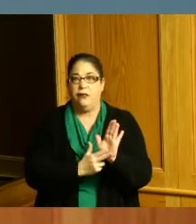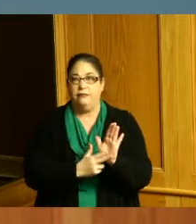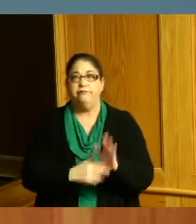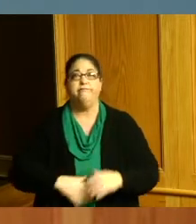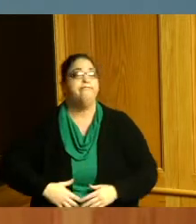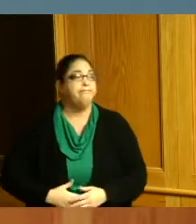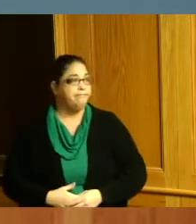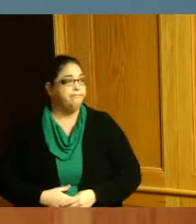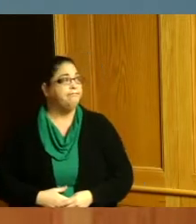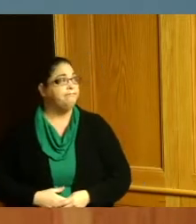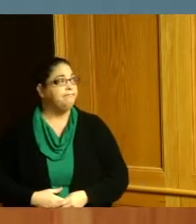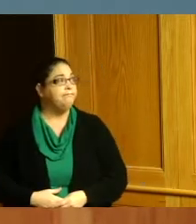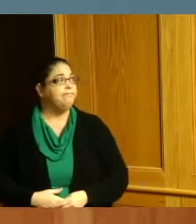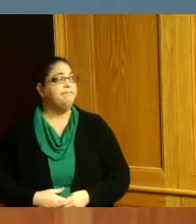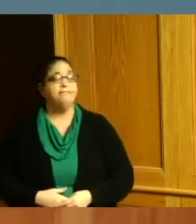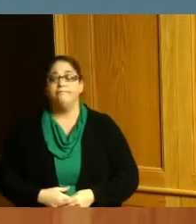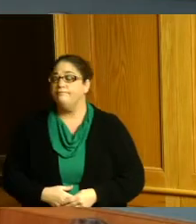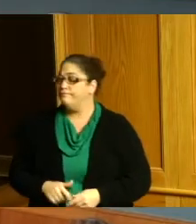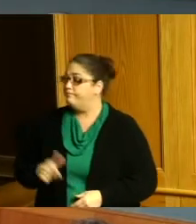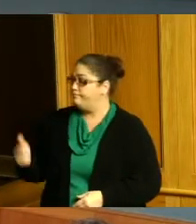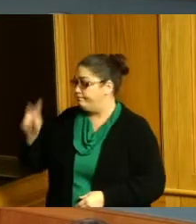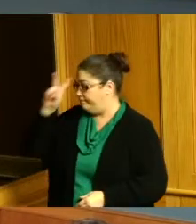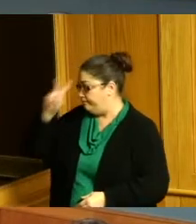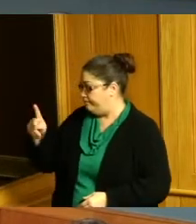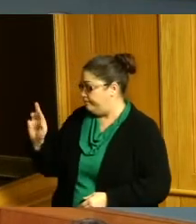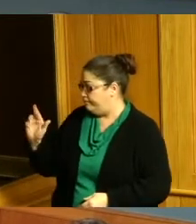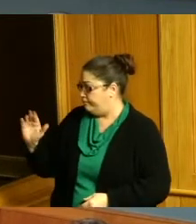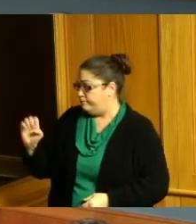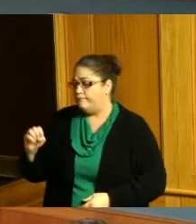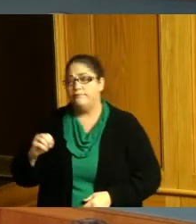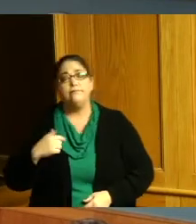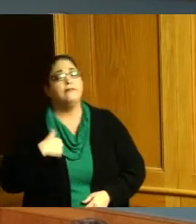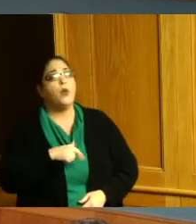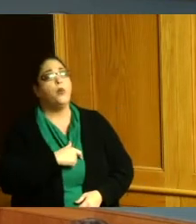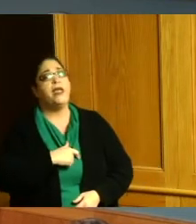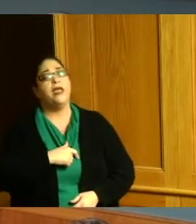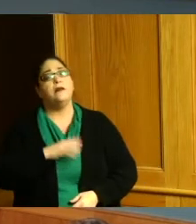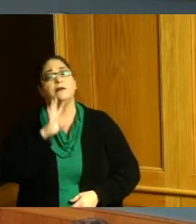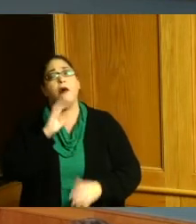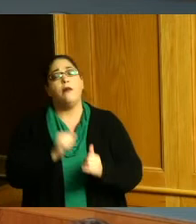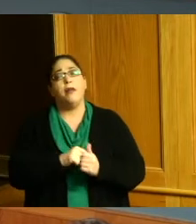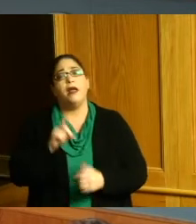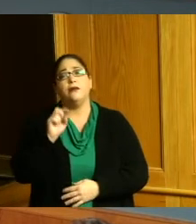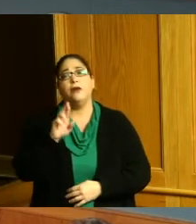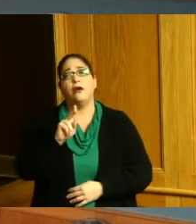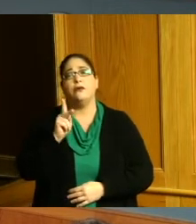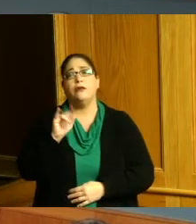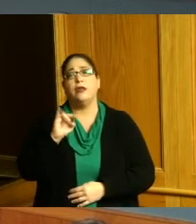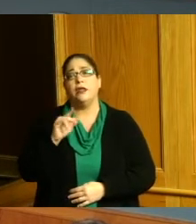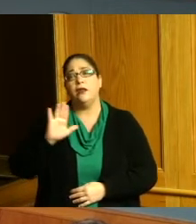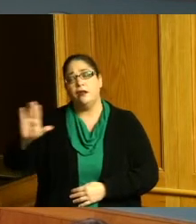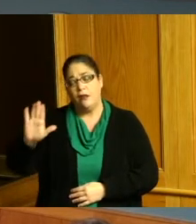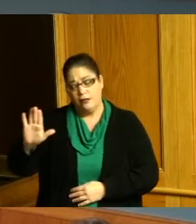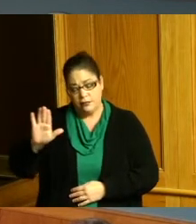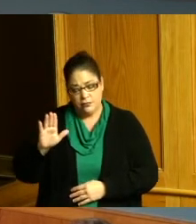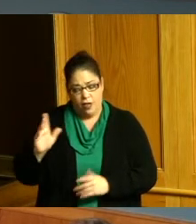thank you all Madam President yes as we go into Dr King's holiday and I'm certainly happy about our